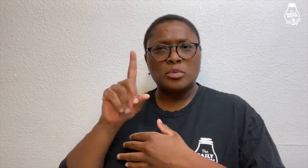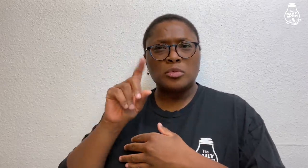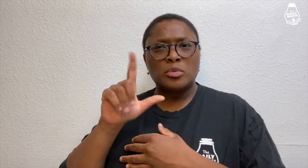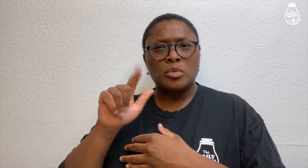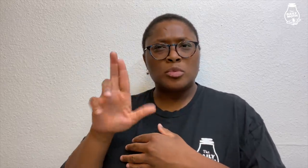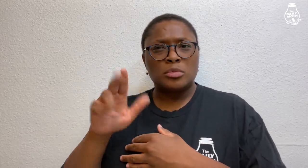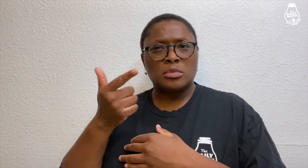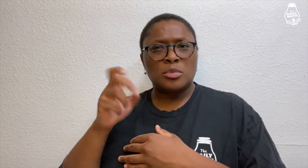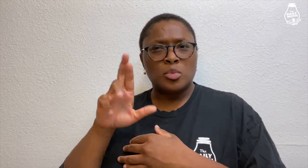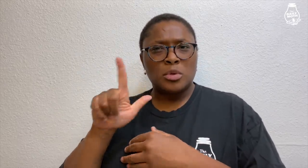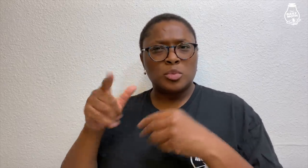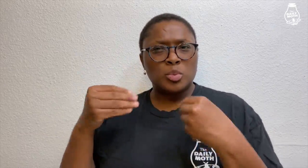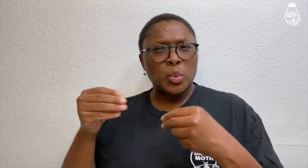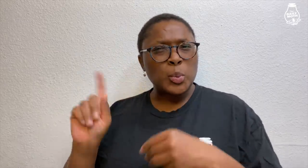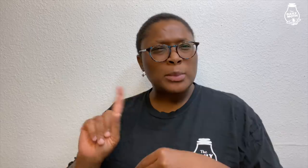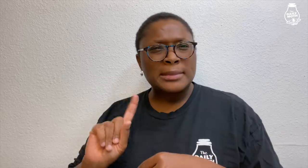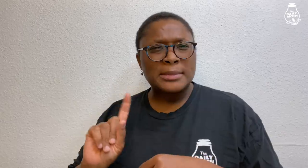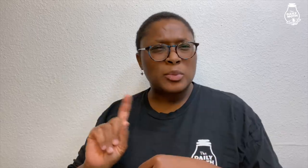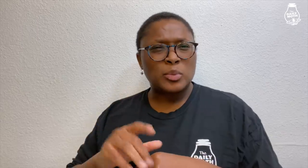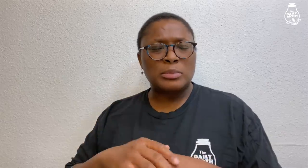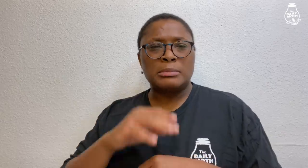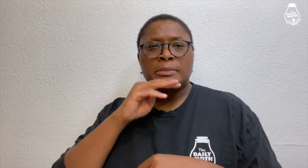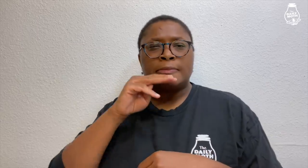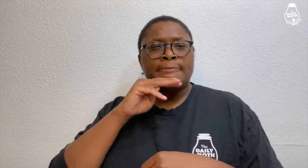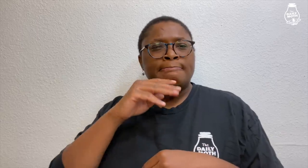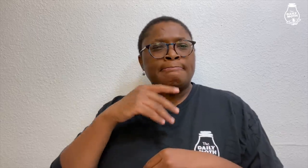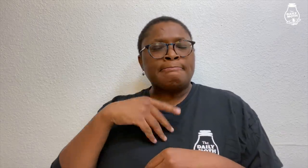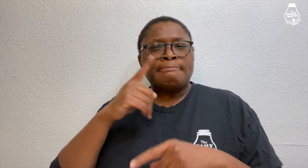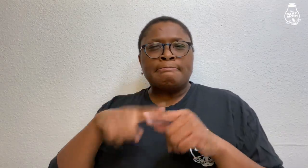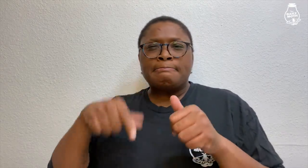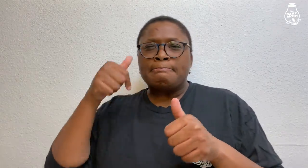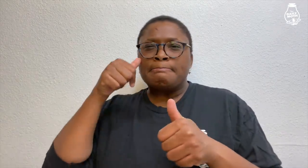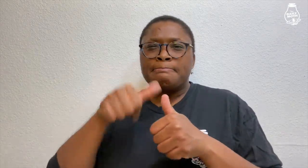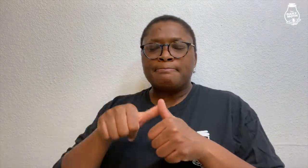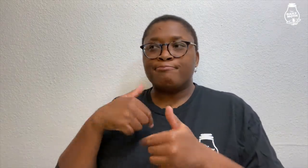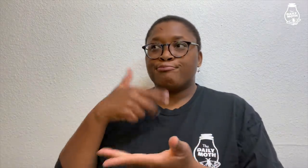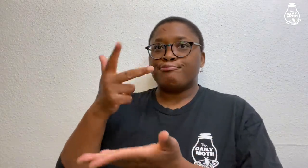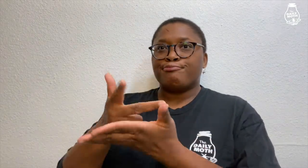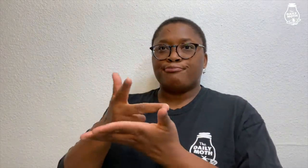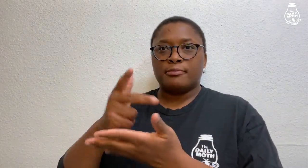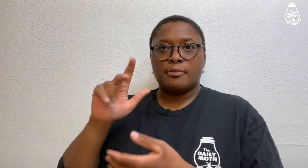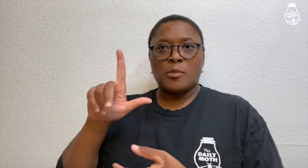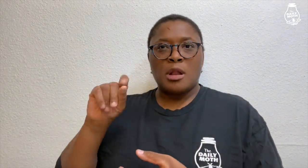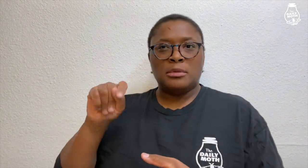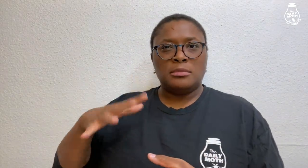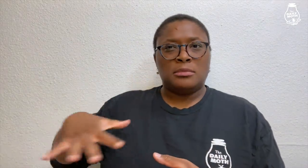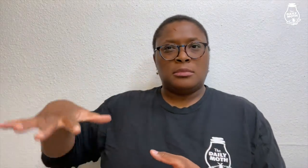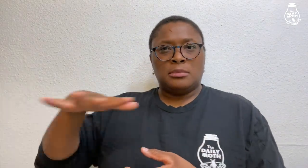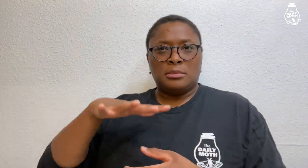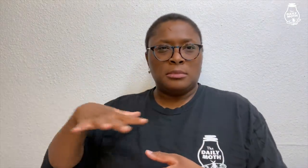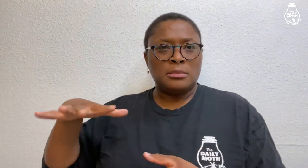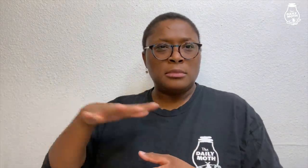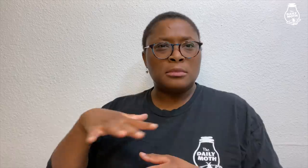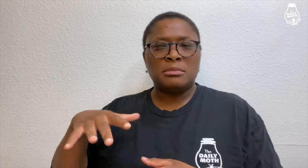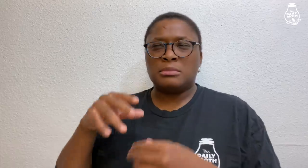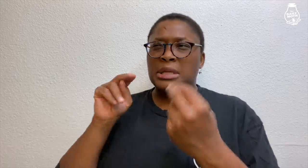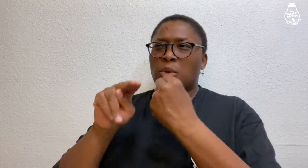the Dollar General store. Mavrick said he didn't remember where he parked in the lot.